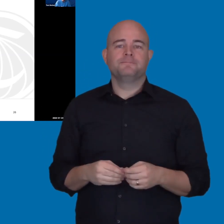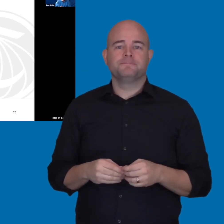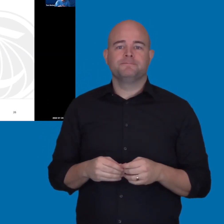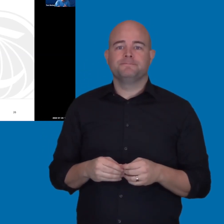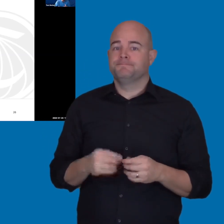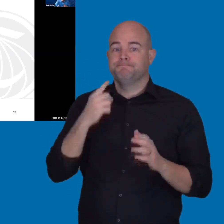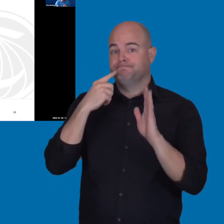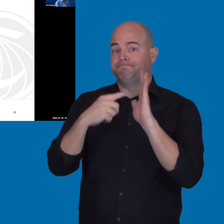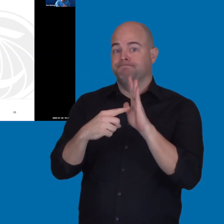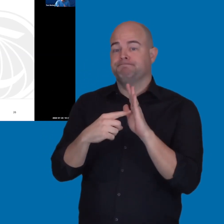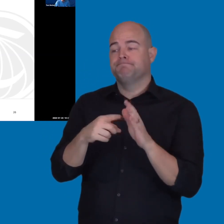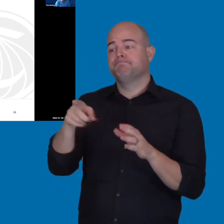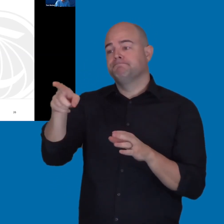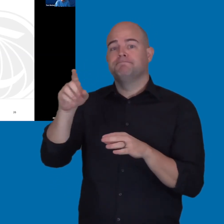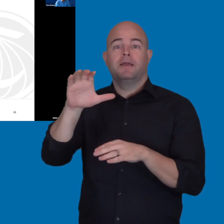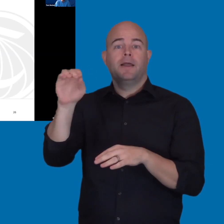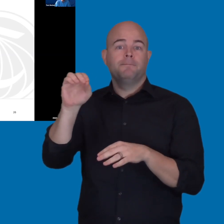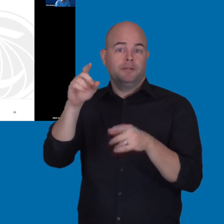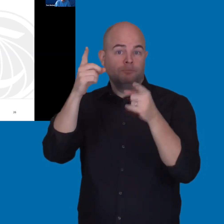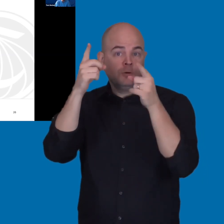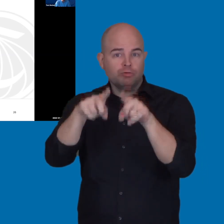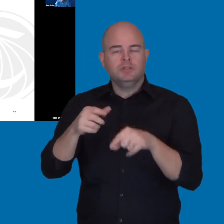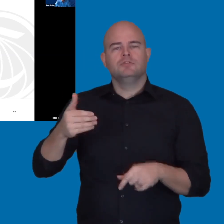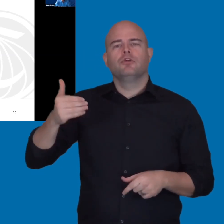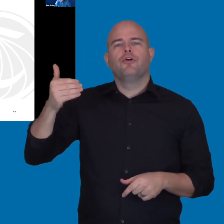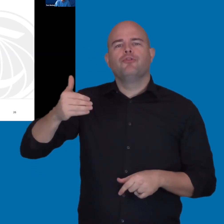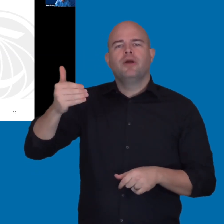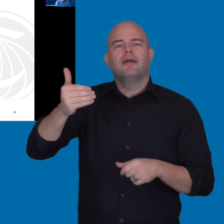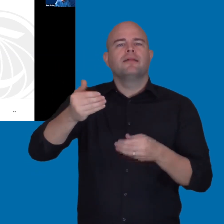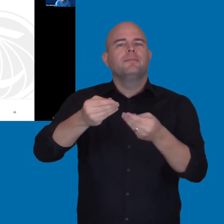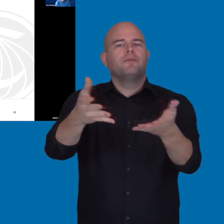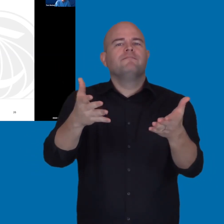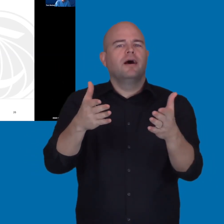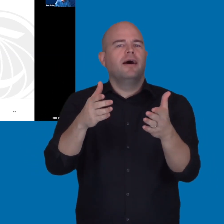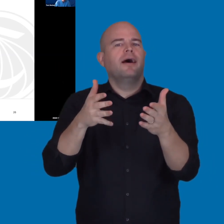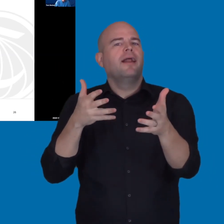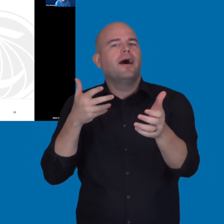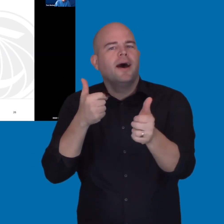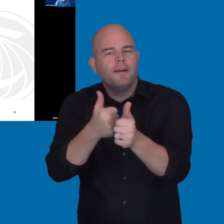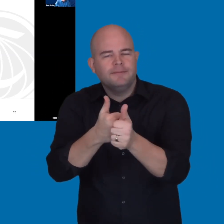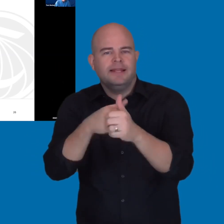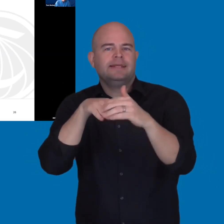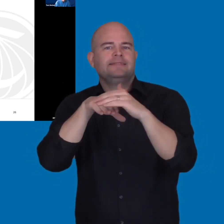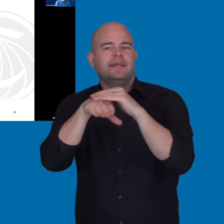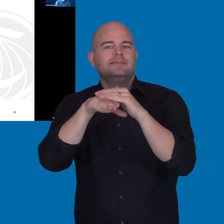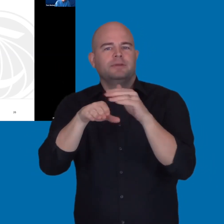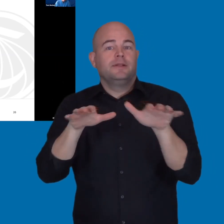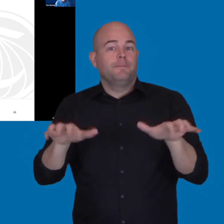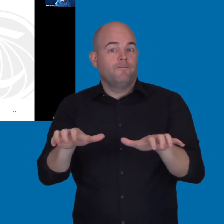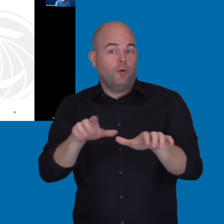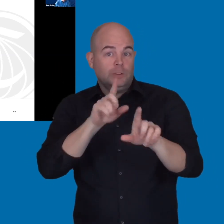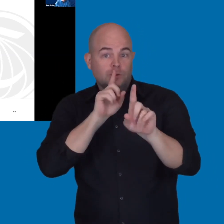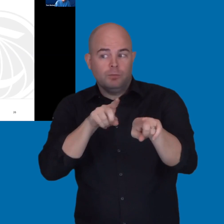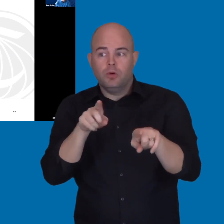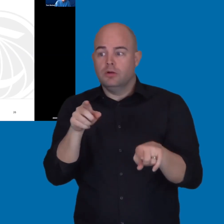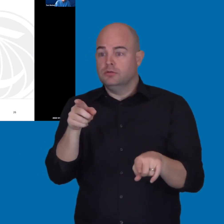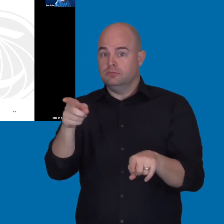Such as, "The vendor agrees to regularly provide updated accessibility conformance reports as they make significant updates